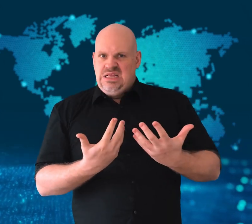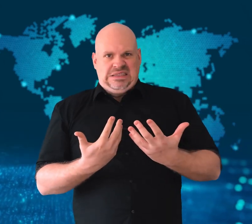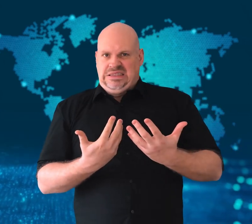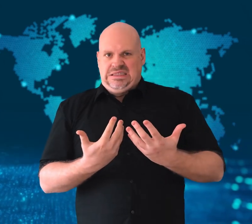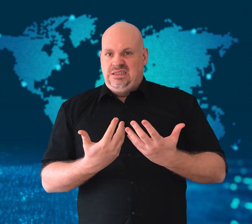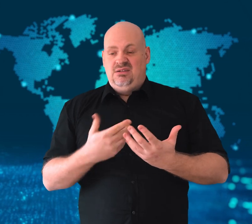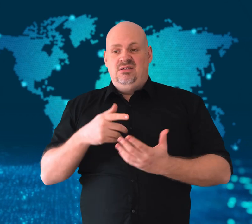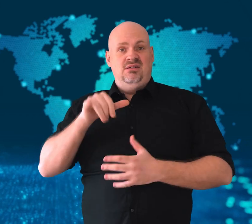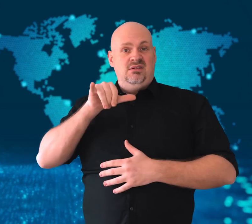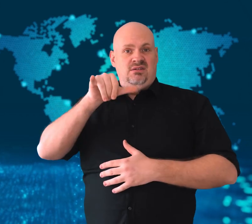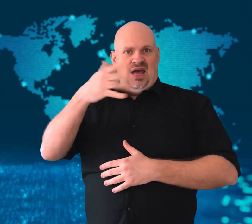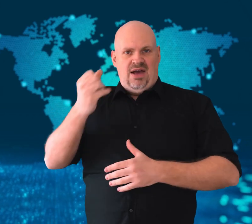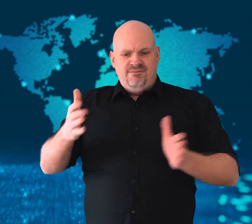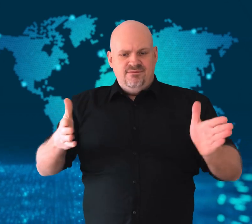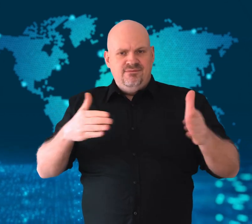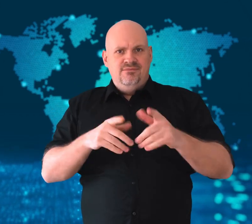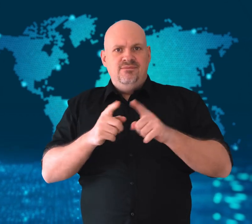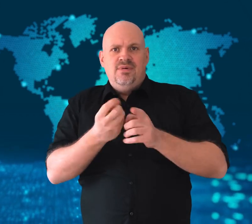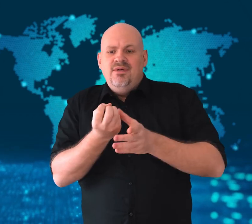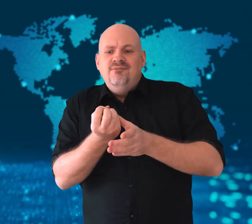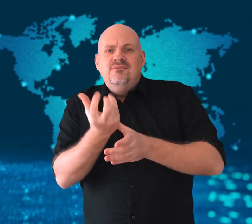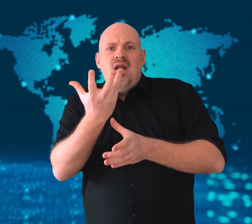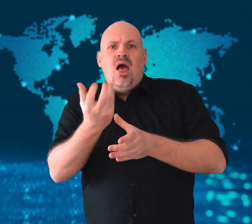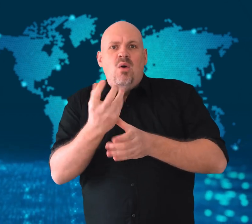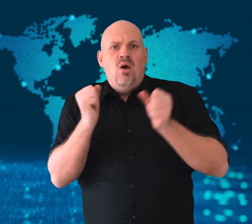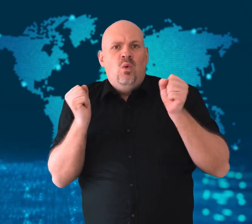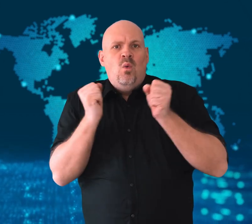flowers in a cold storage area.